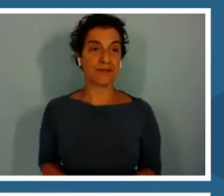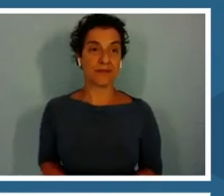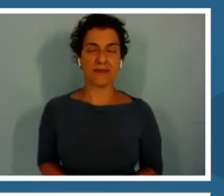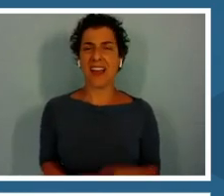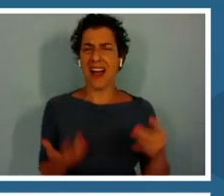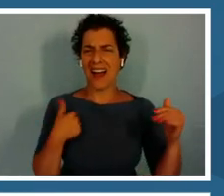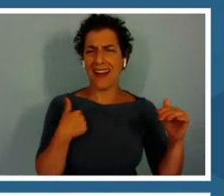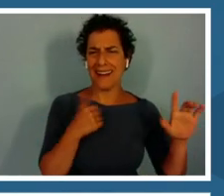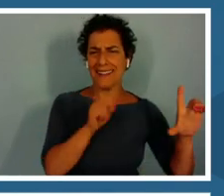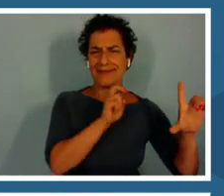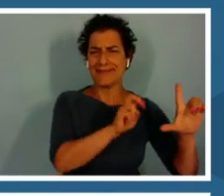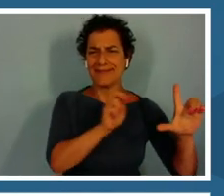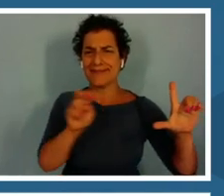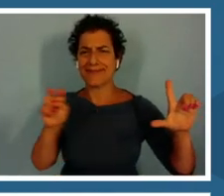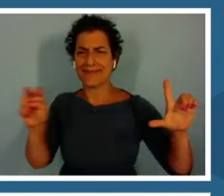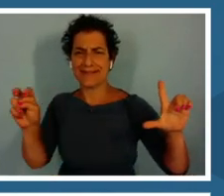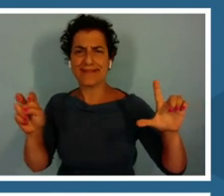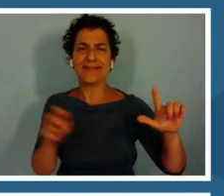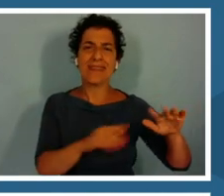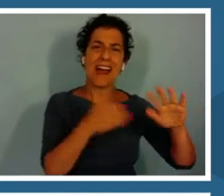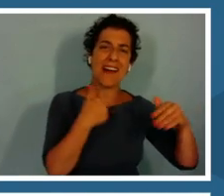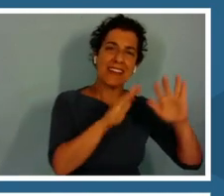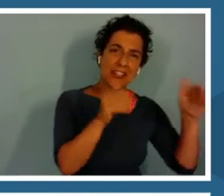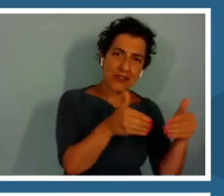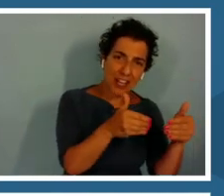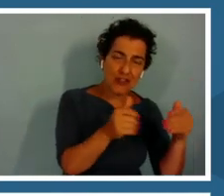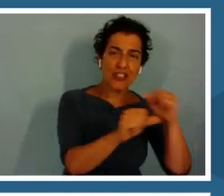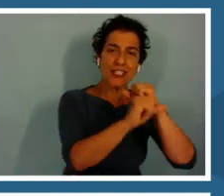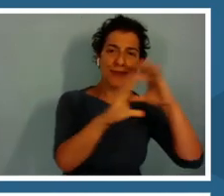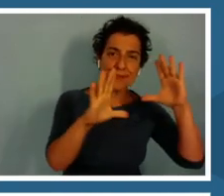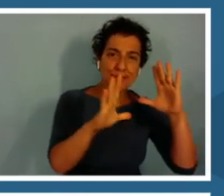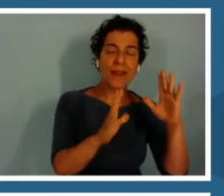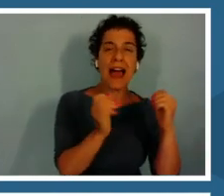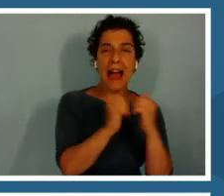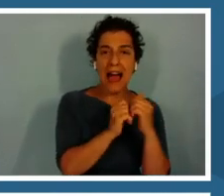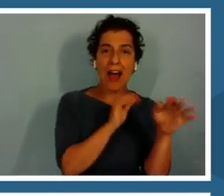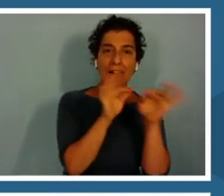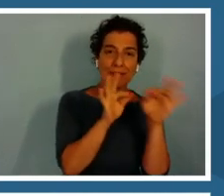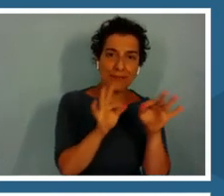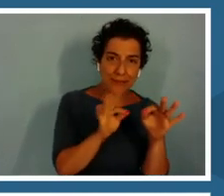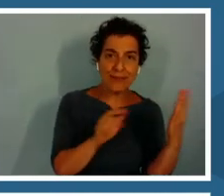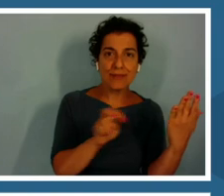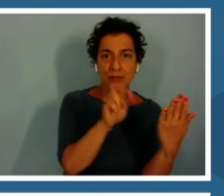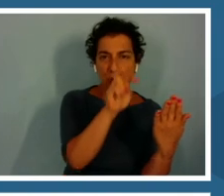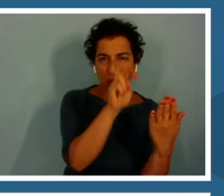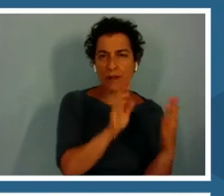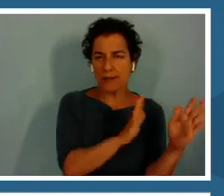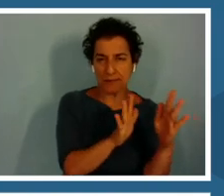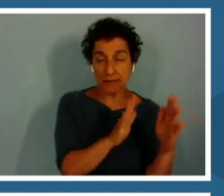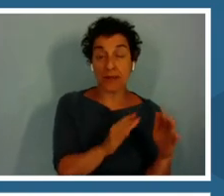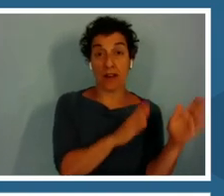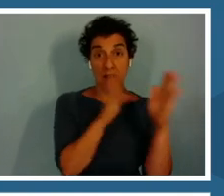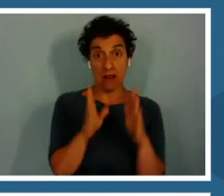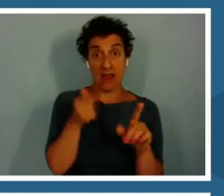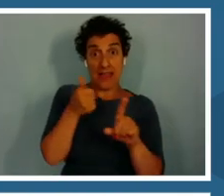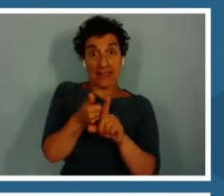I passed the introduction seen but in this game and what your students are going to navigate